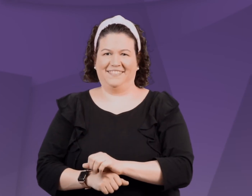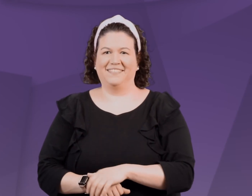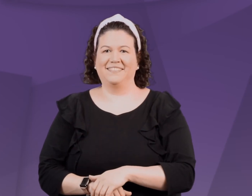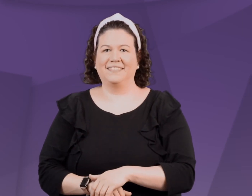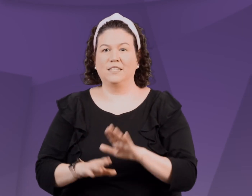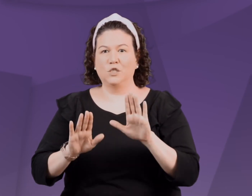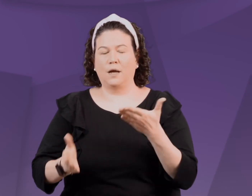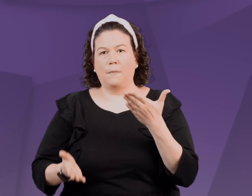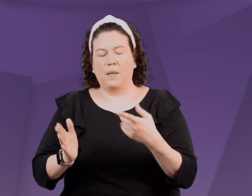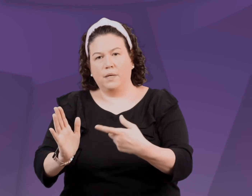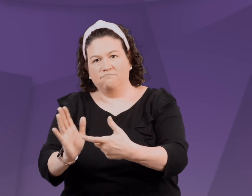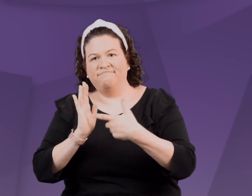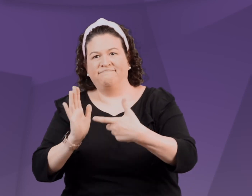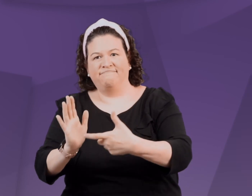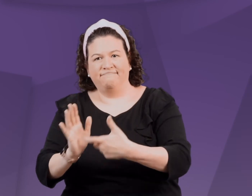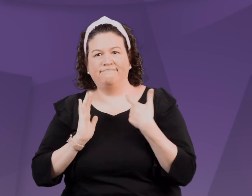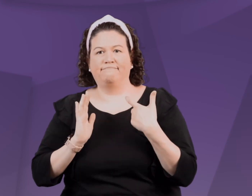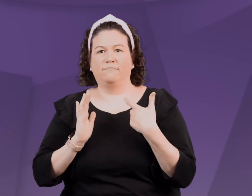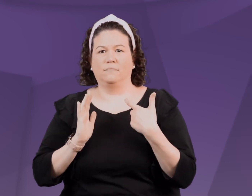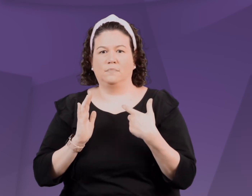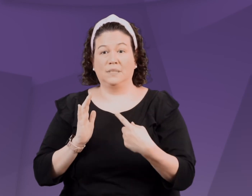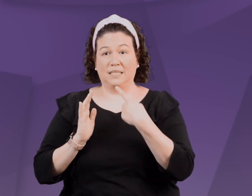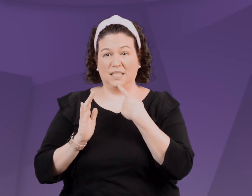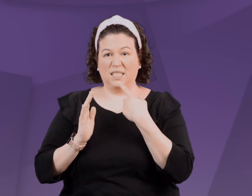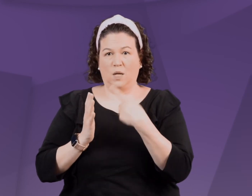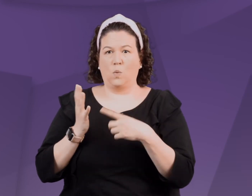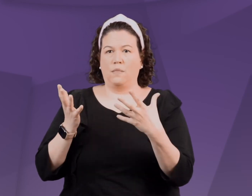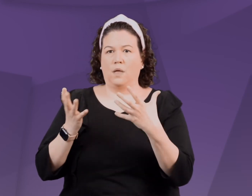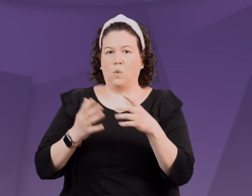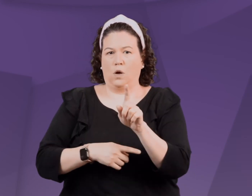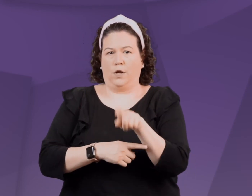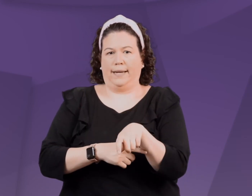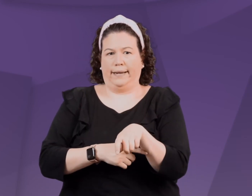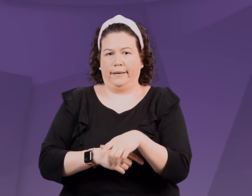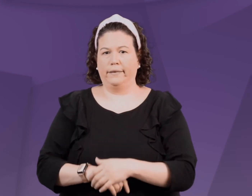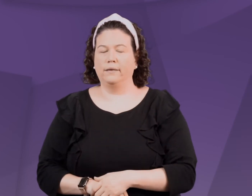This is a good strategy to try and relearn bad habits.